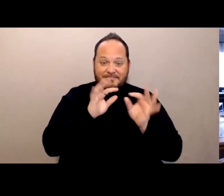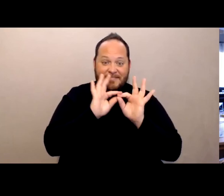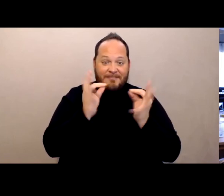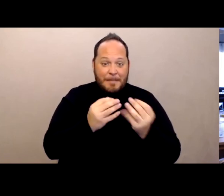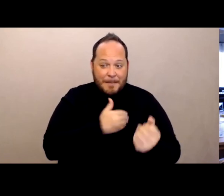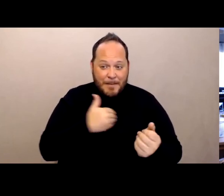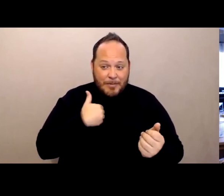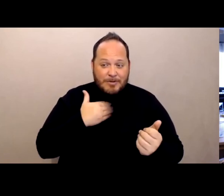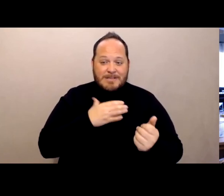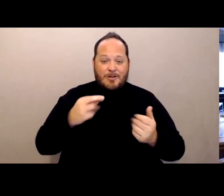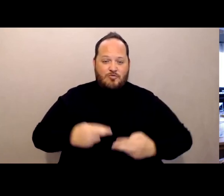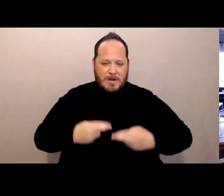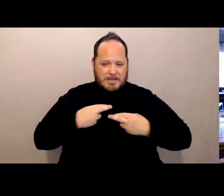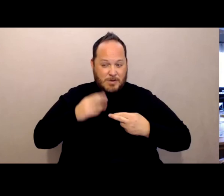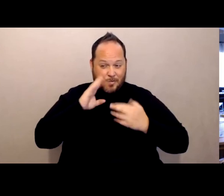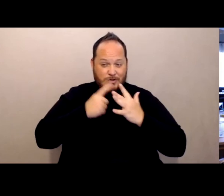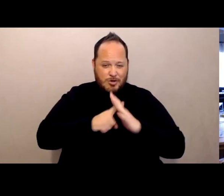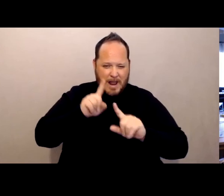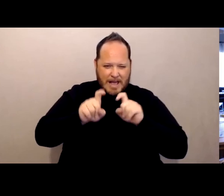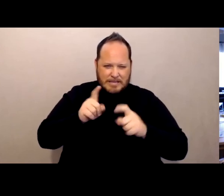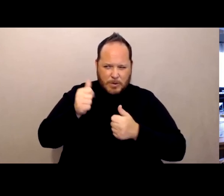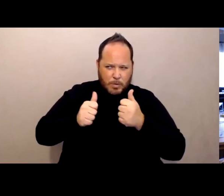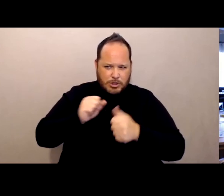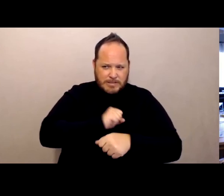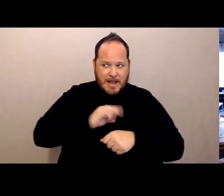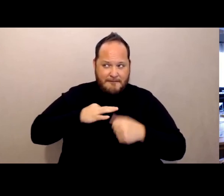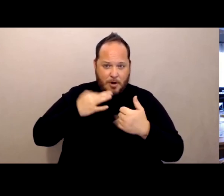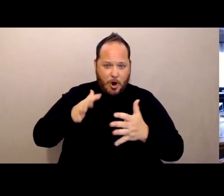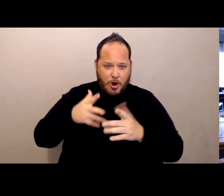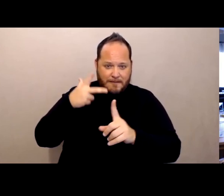which staff members are vaccinated and the ones that aren't I don't want them anywhere near my loved one.